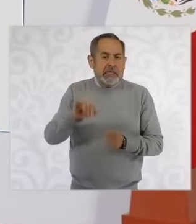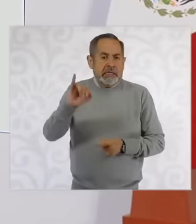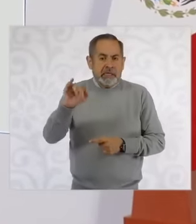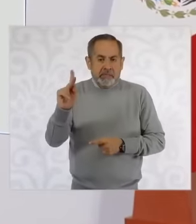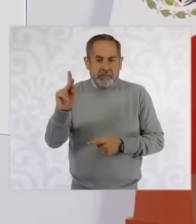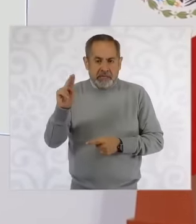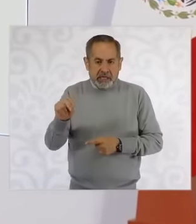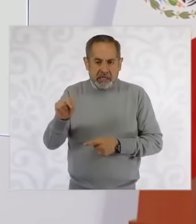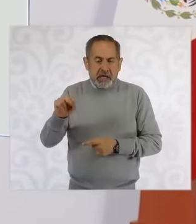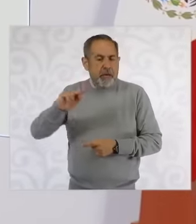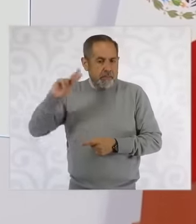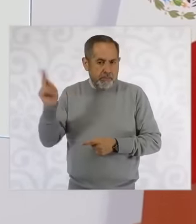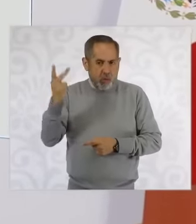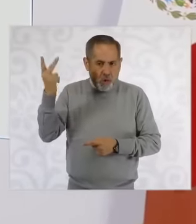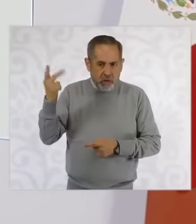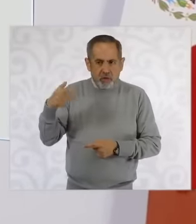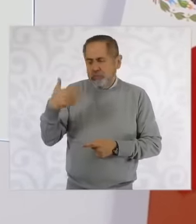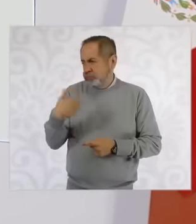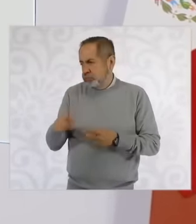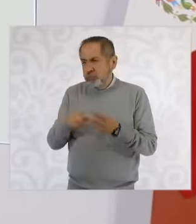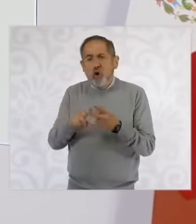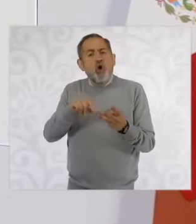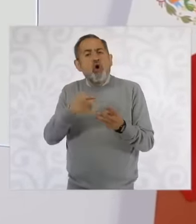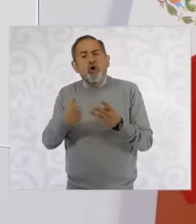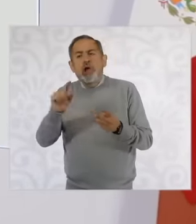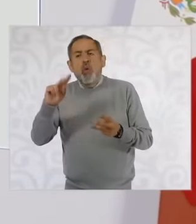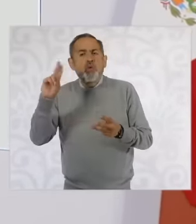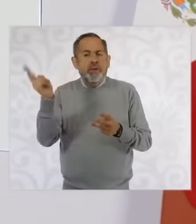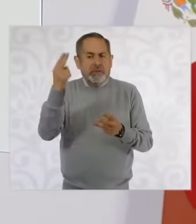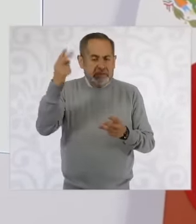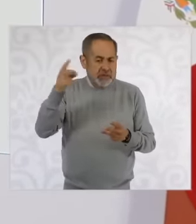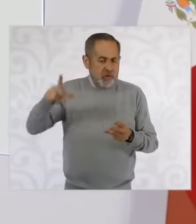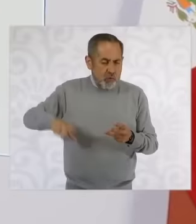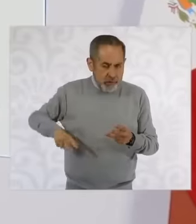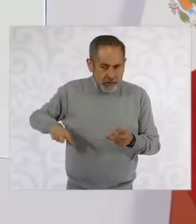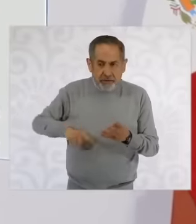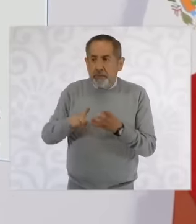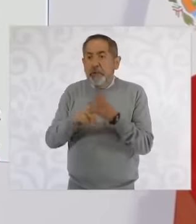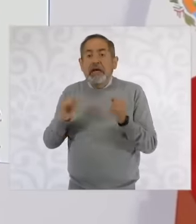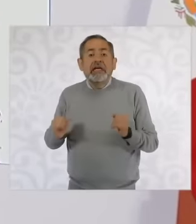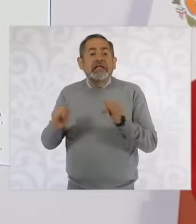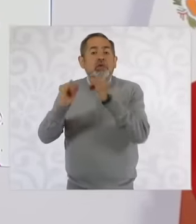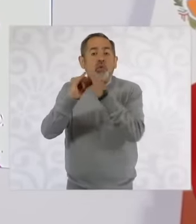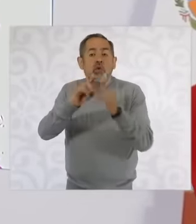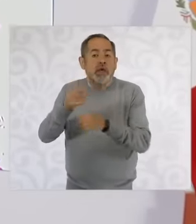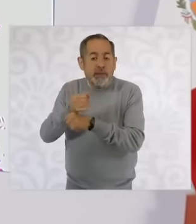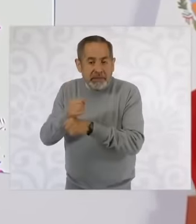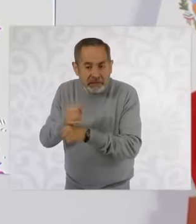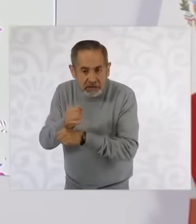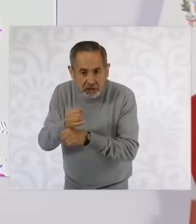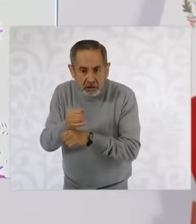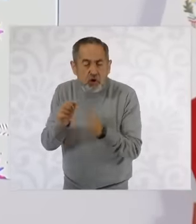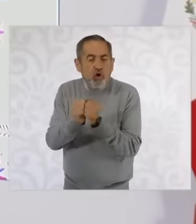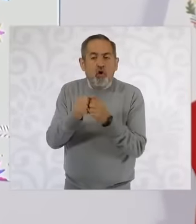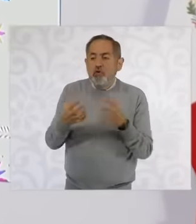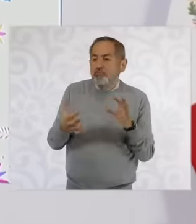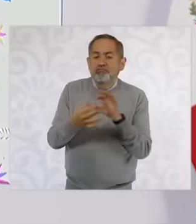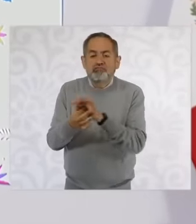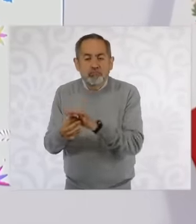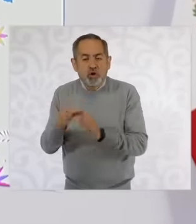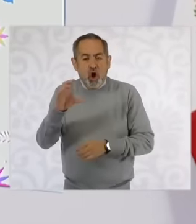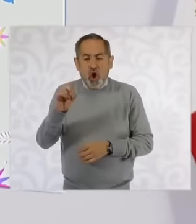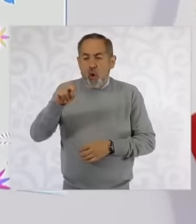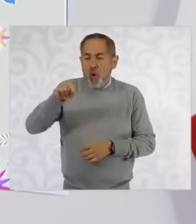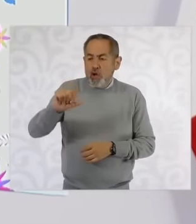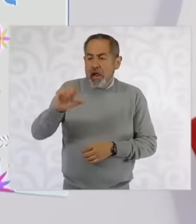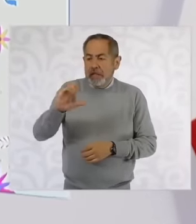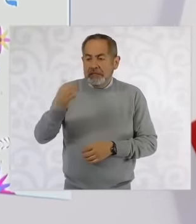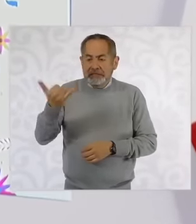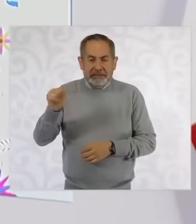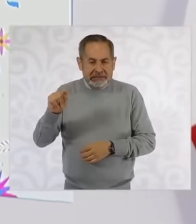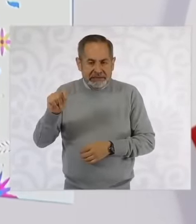public universities and research institutes linked to the conaid and